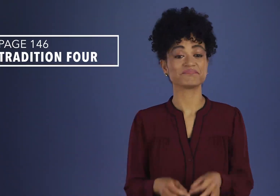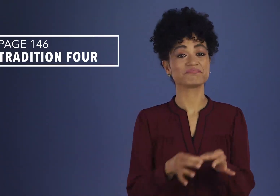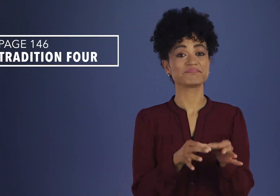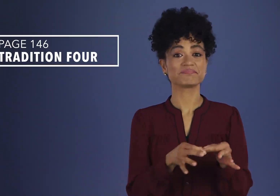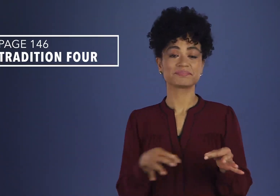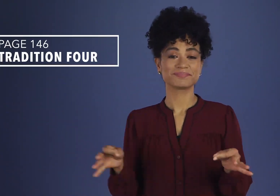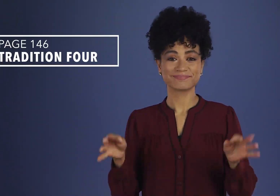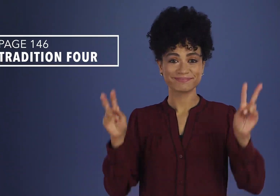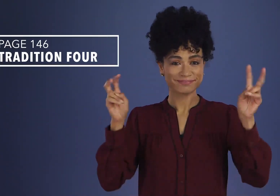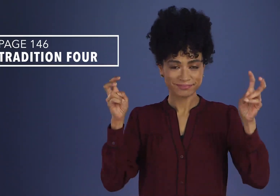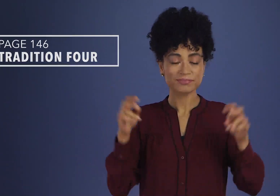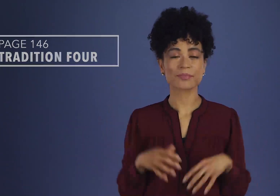Tradition Four